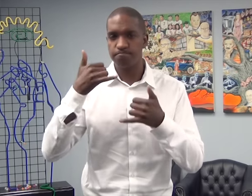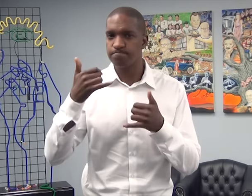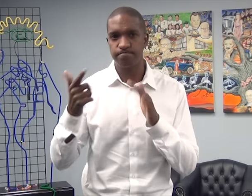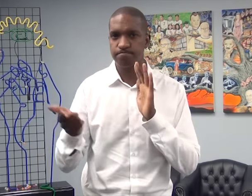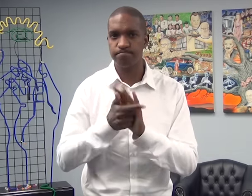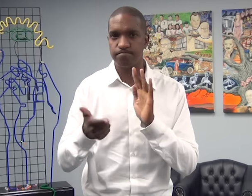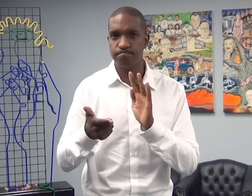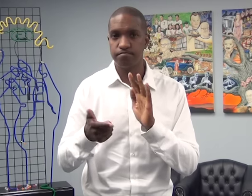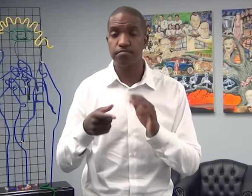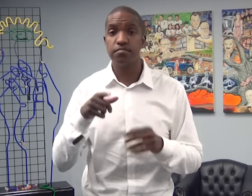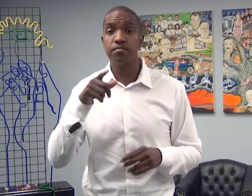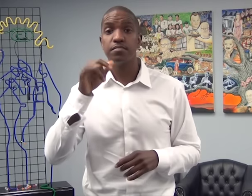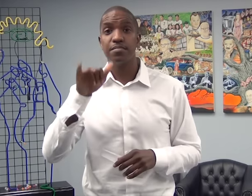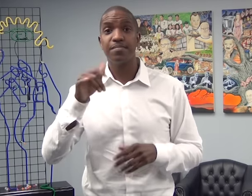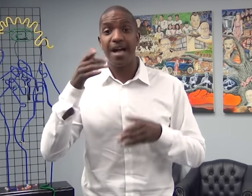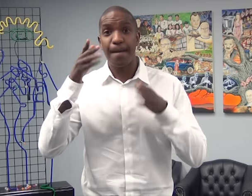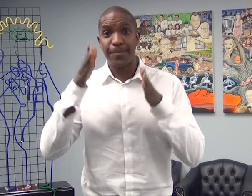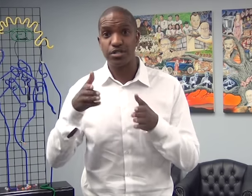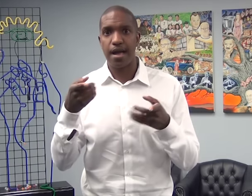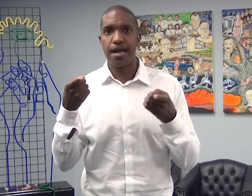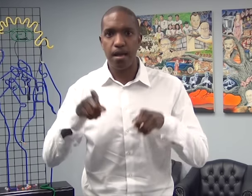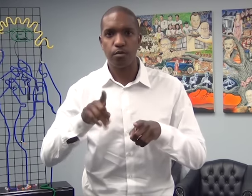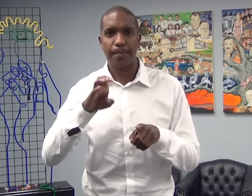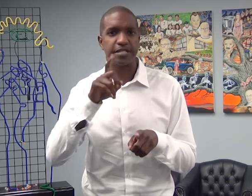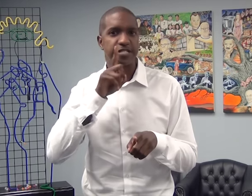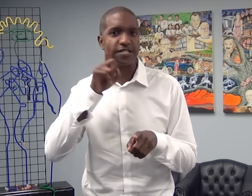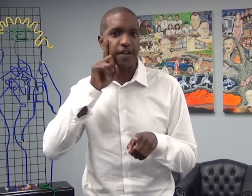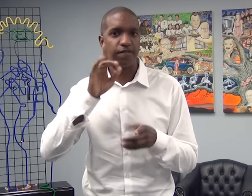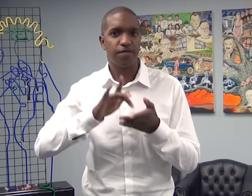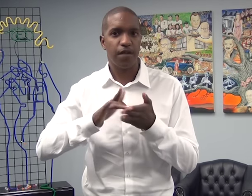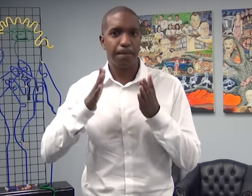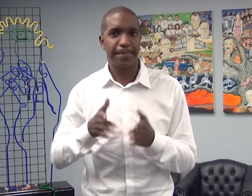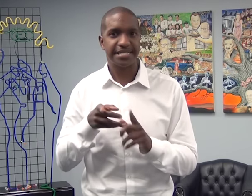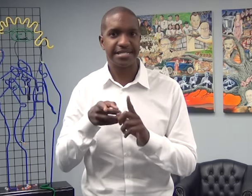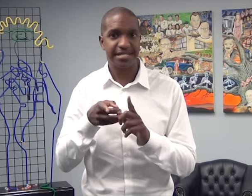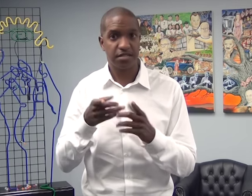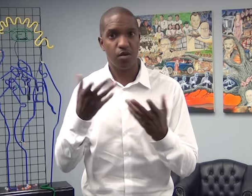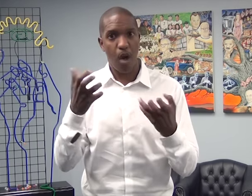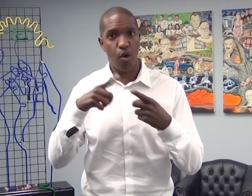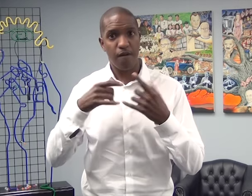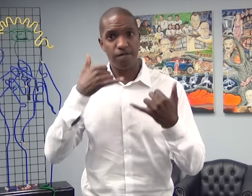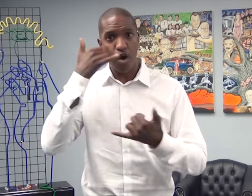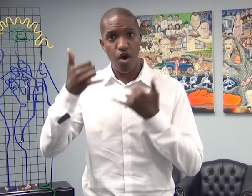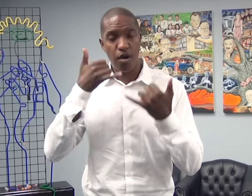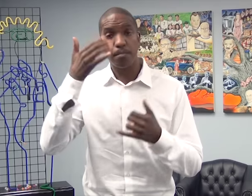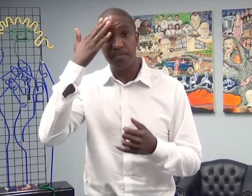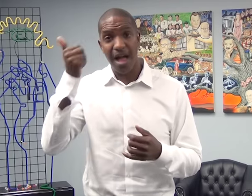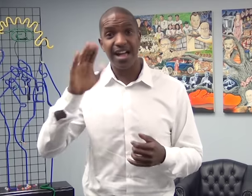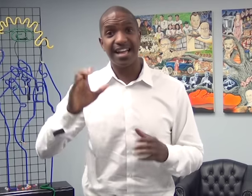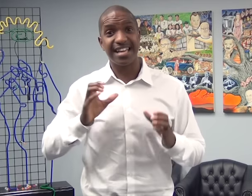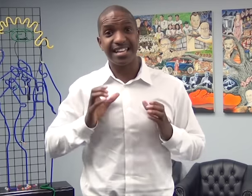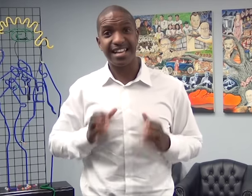A large part of the client's job was to make and receive calls regarding medication.